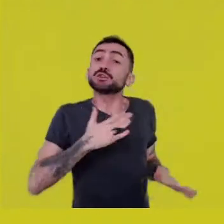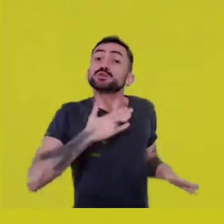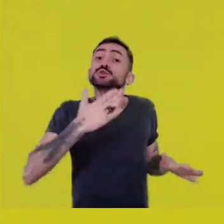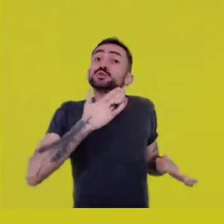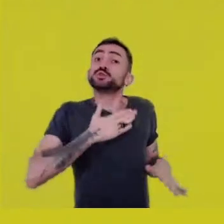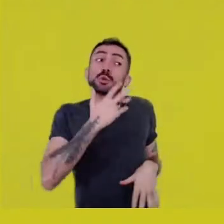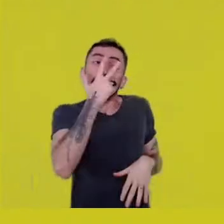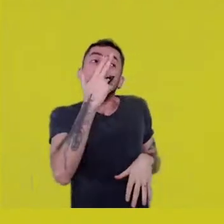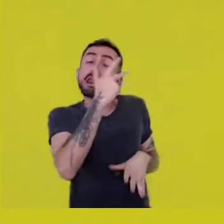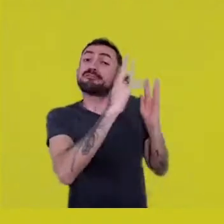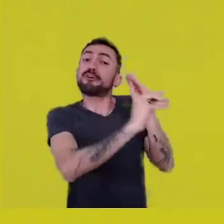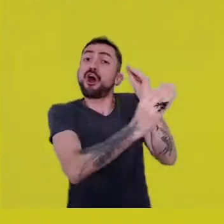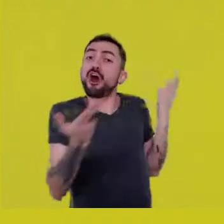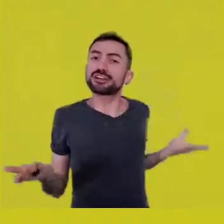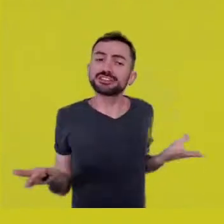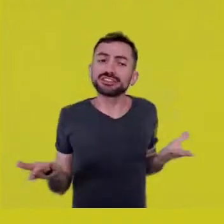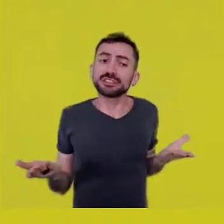So we’ve created a meritocracy.